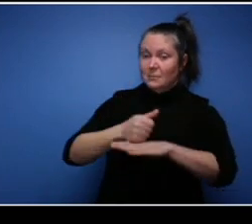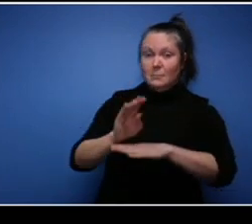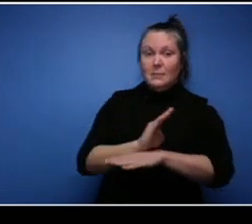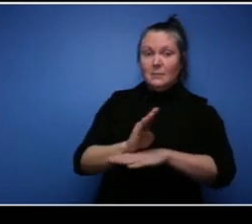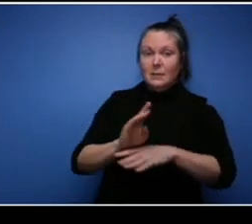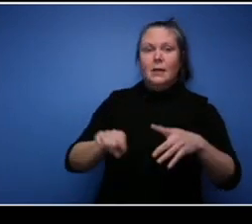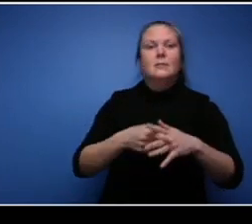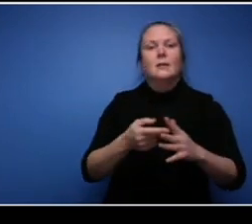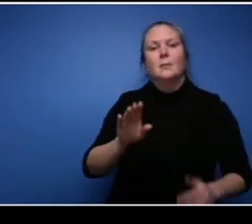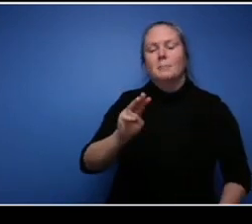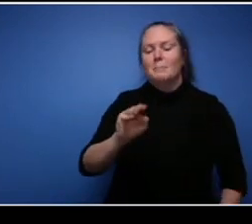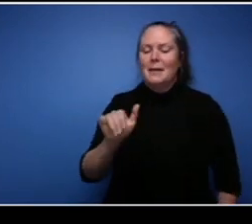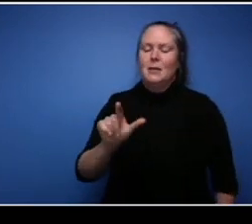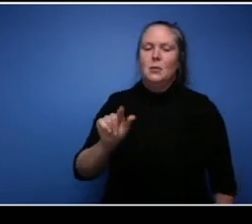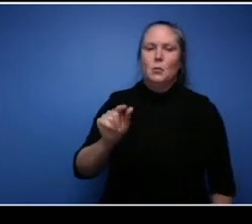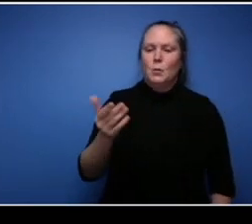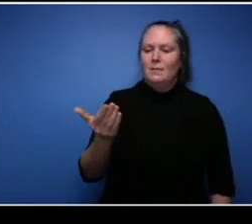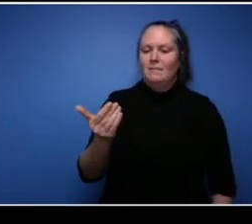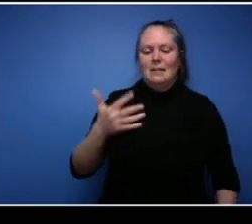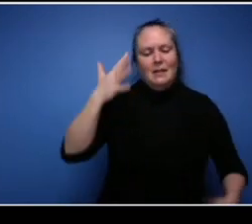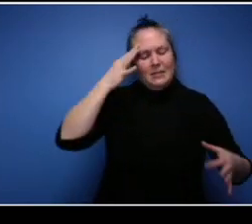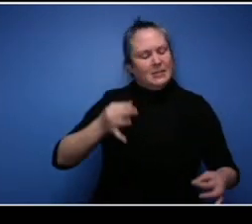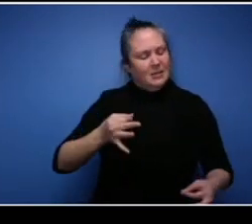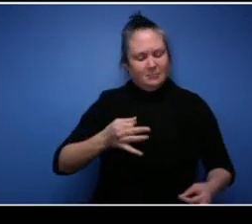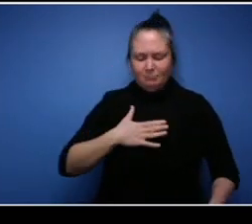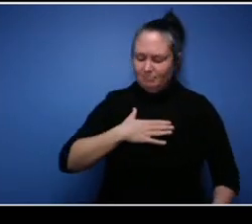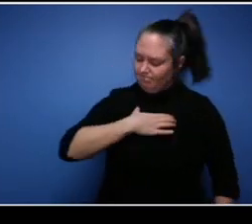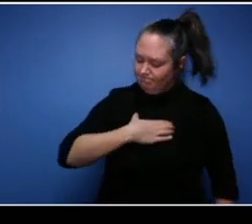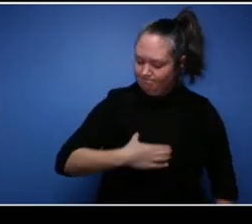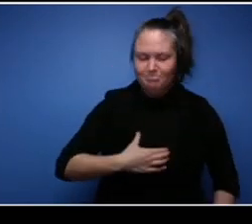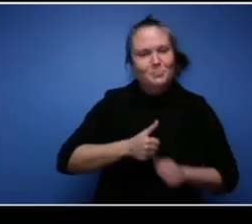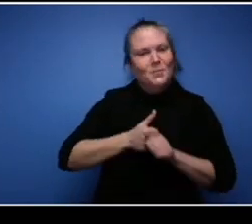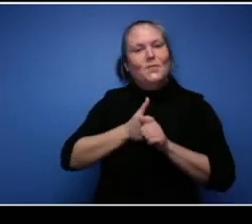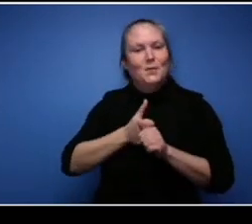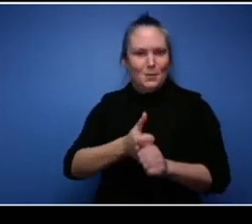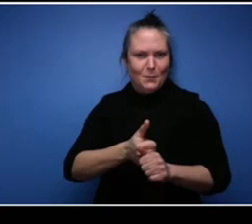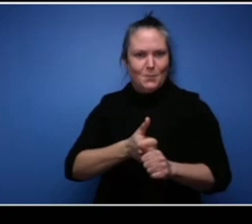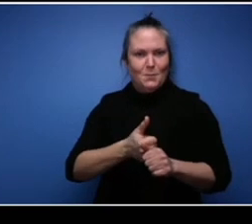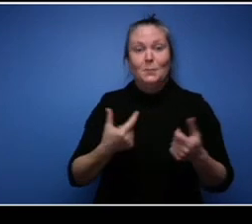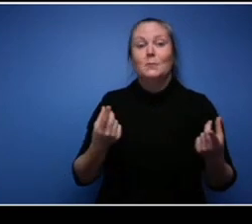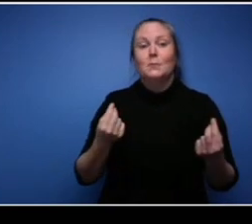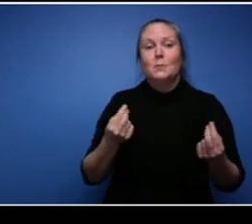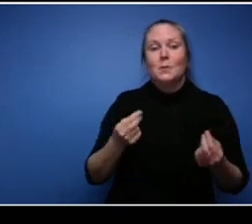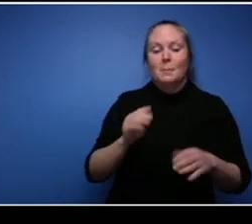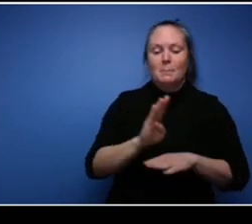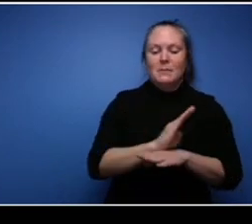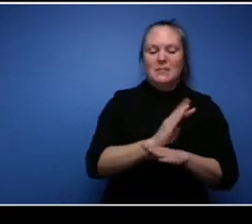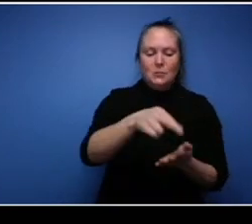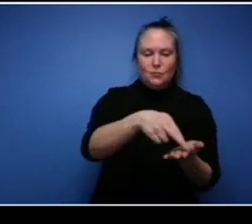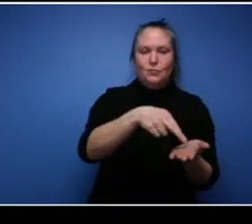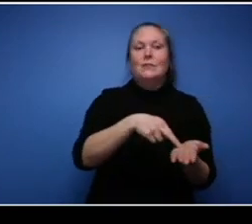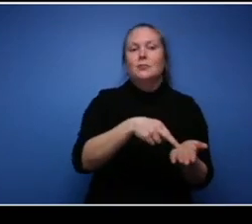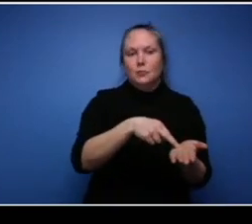my passion and I registered my business but it was in 2019 after I retired that I followed